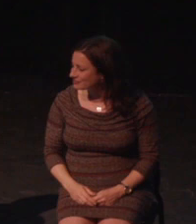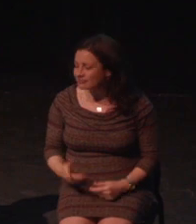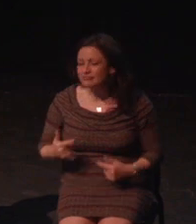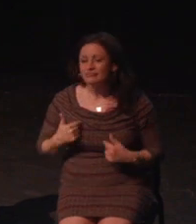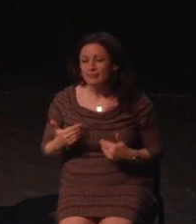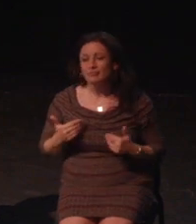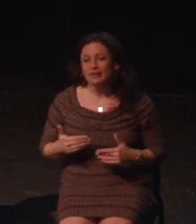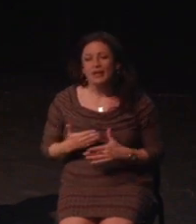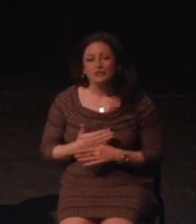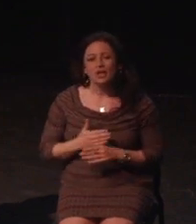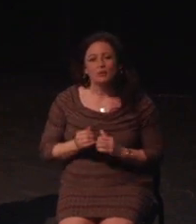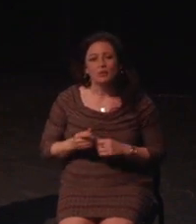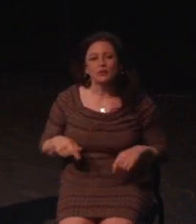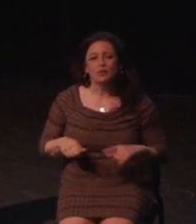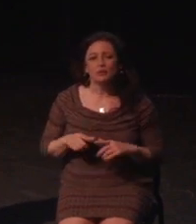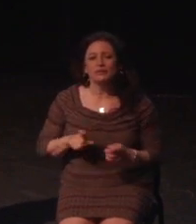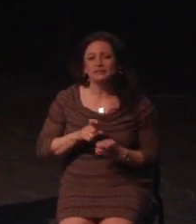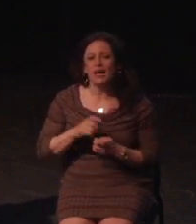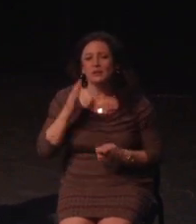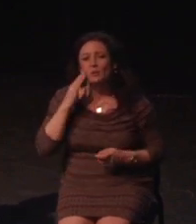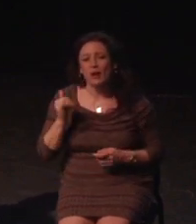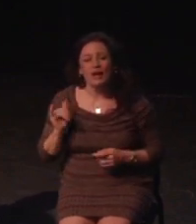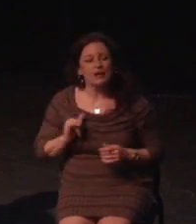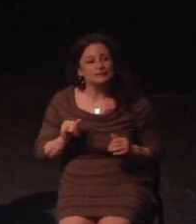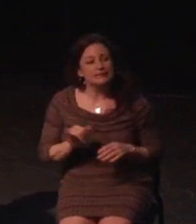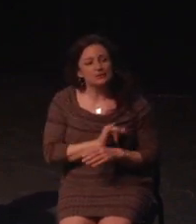start with those of us who are here today, obviously me,